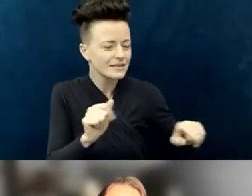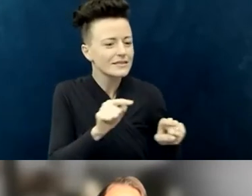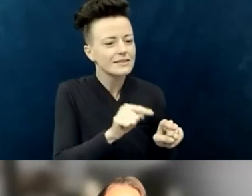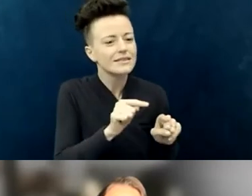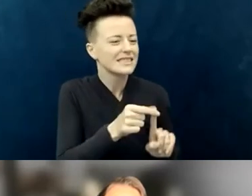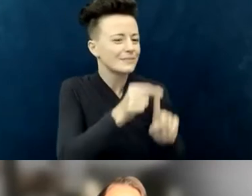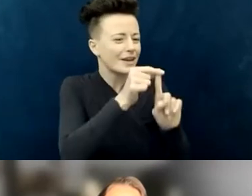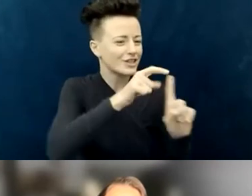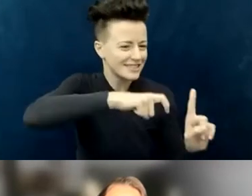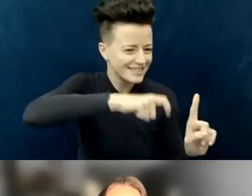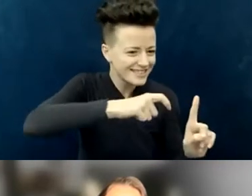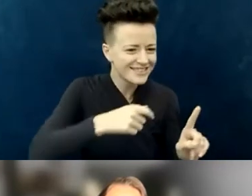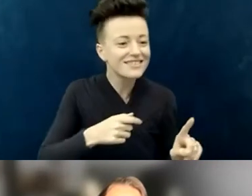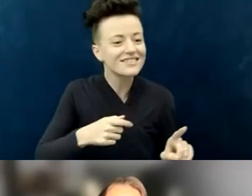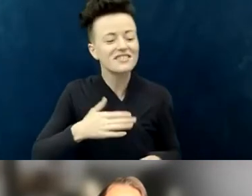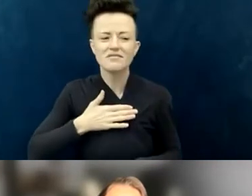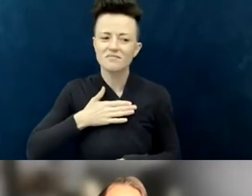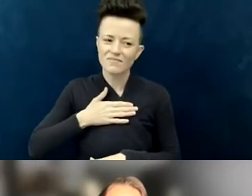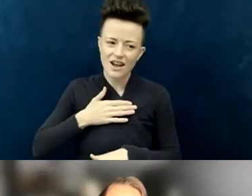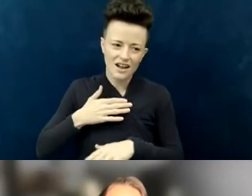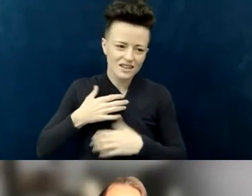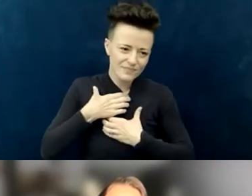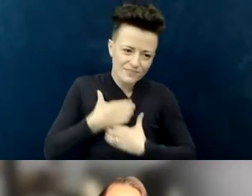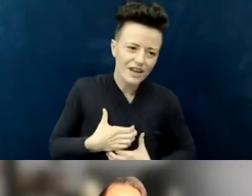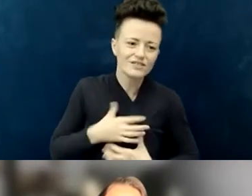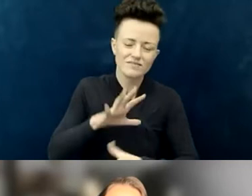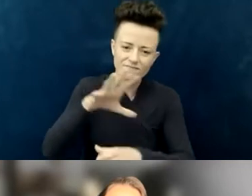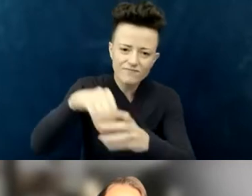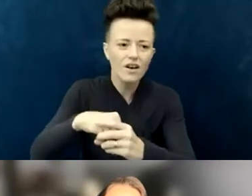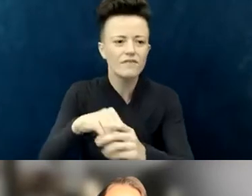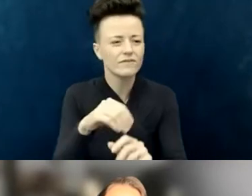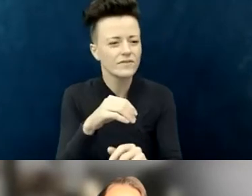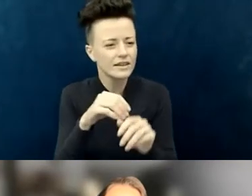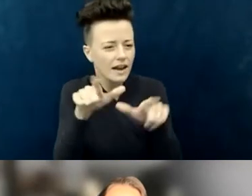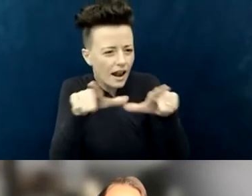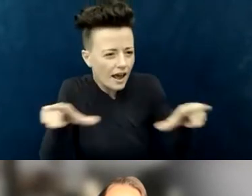in early intervention on language acquisition and behaviors. Then I worked